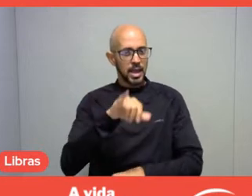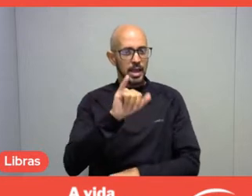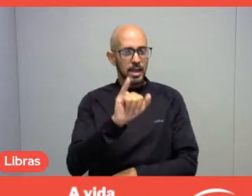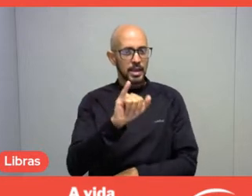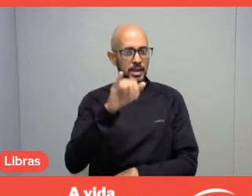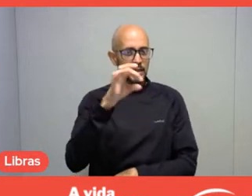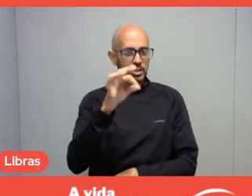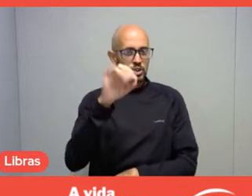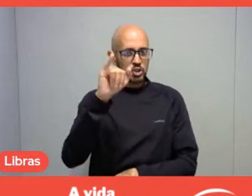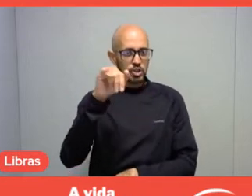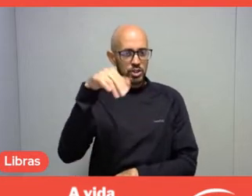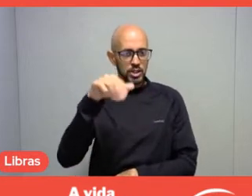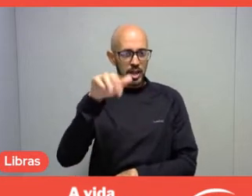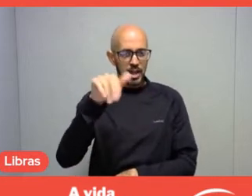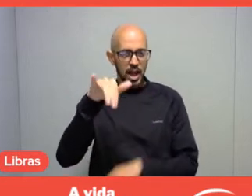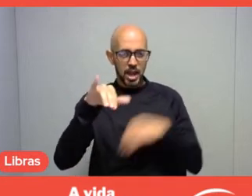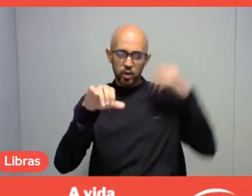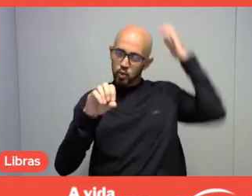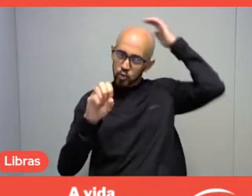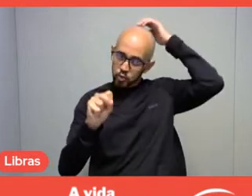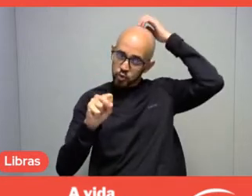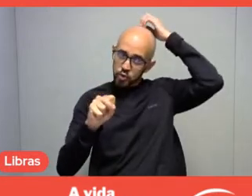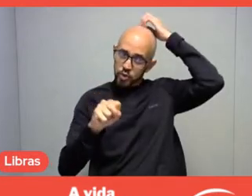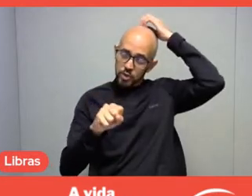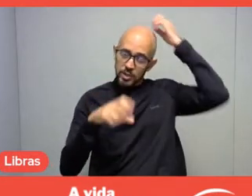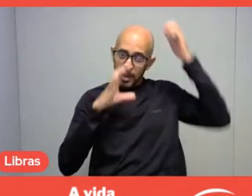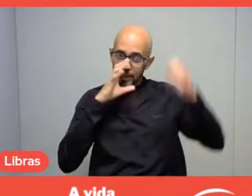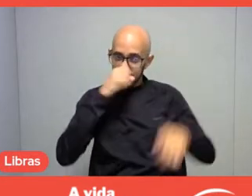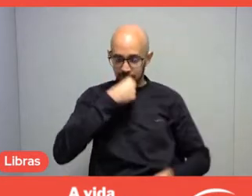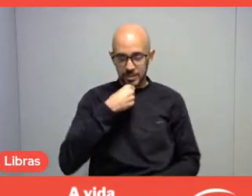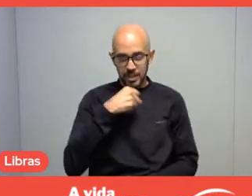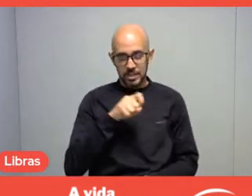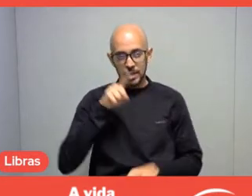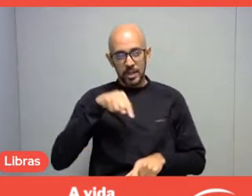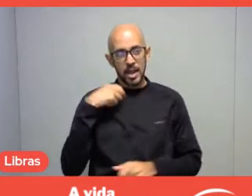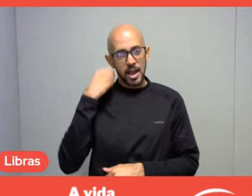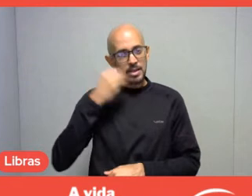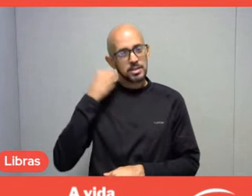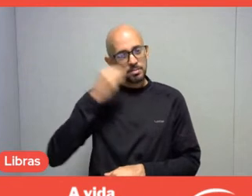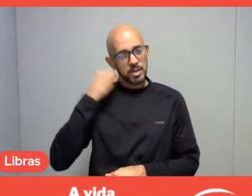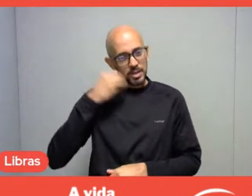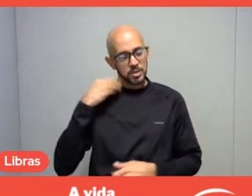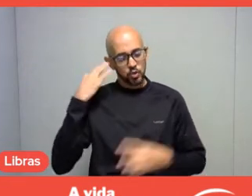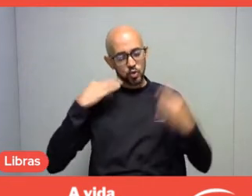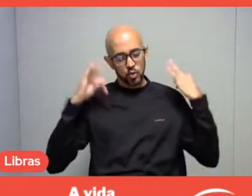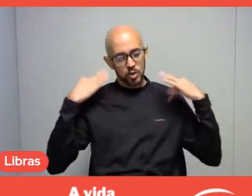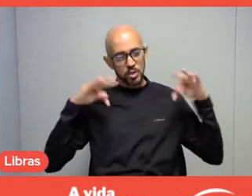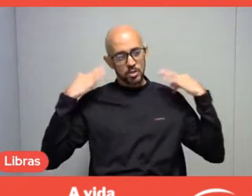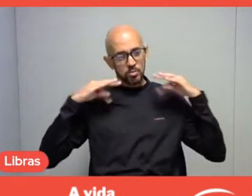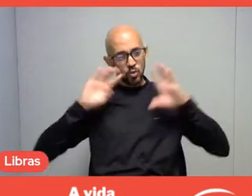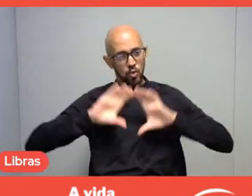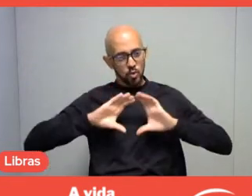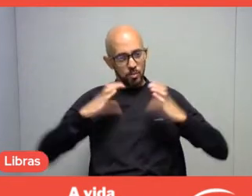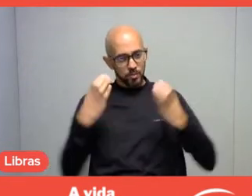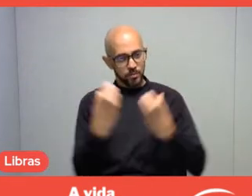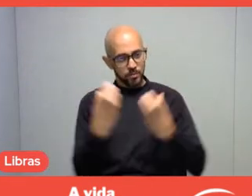which works with community-based tourism experiences, along 20 communities in the state of São Paulo.